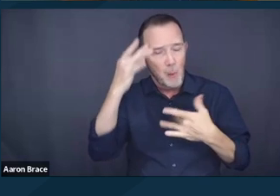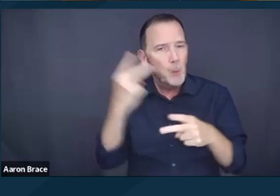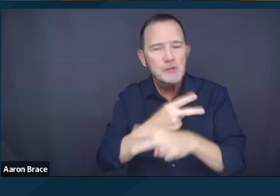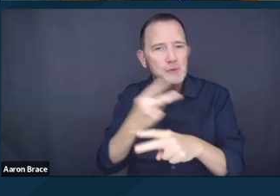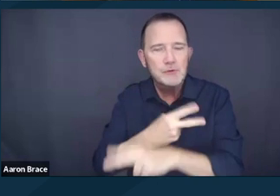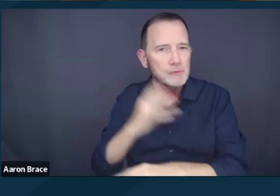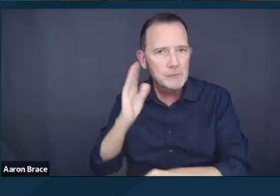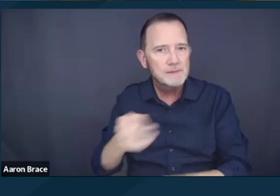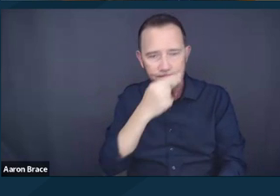Next slide please.